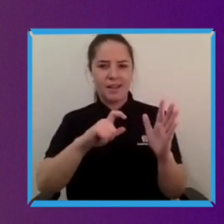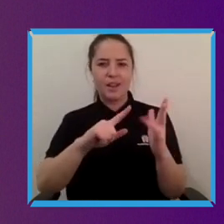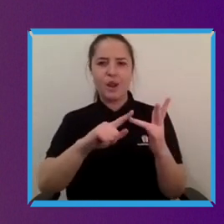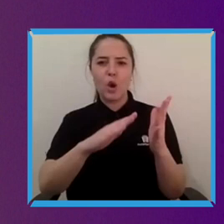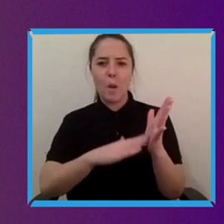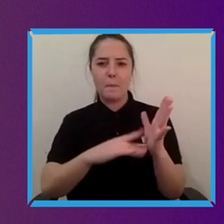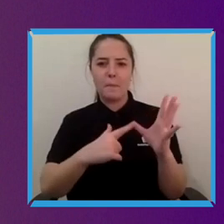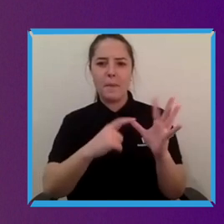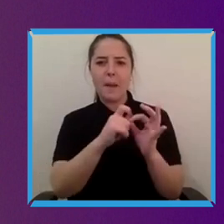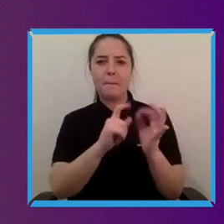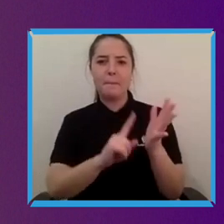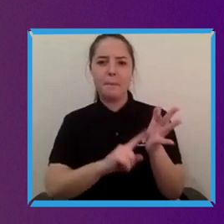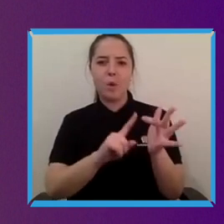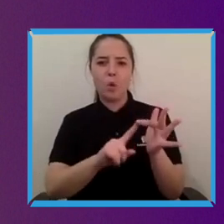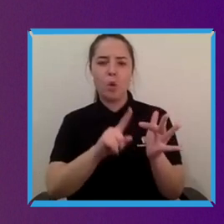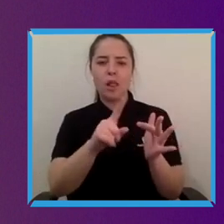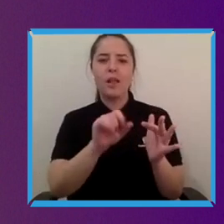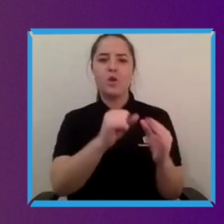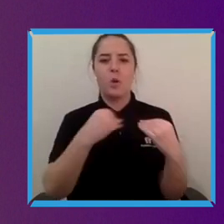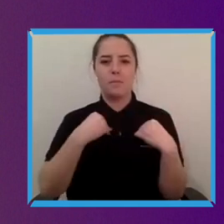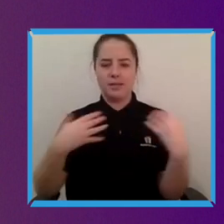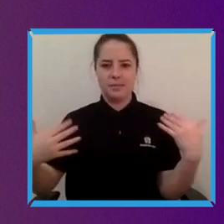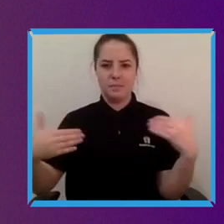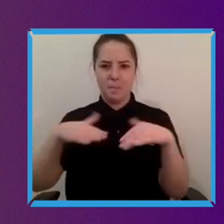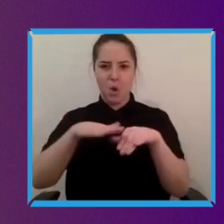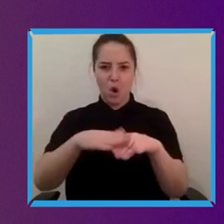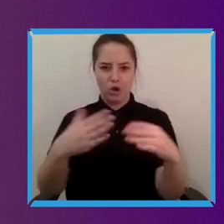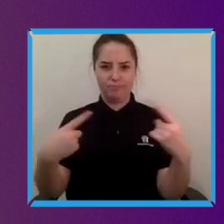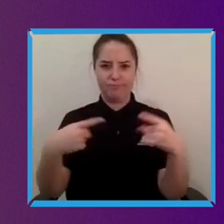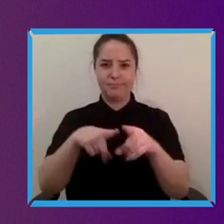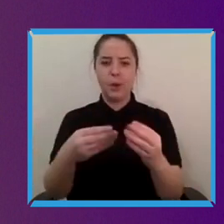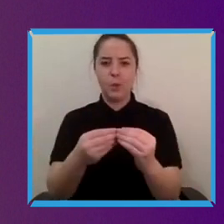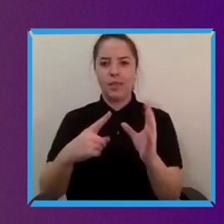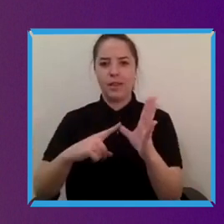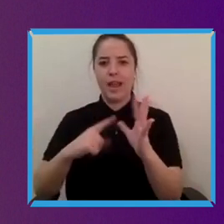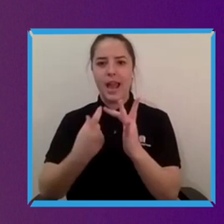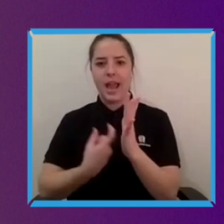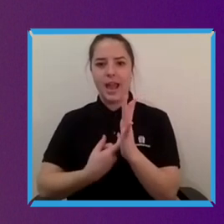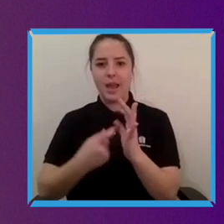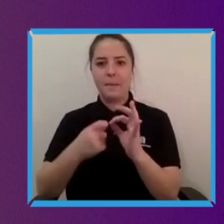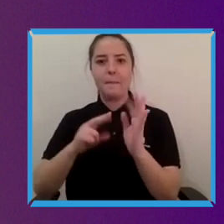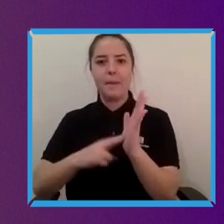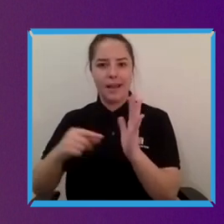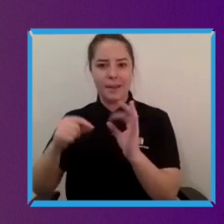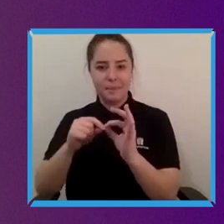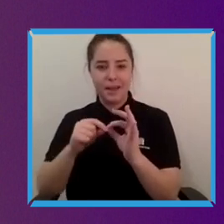merging with Airbnb and tell us during that we've got a question from Marina here who's in Sydney.